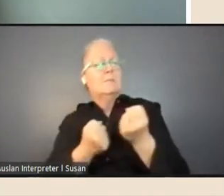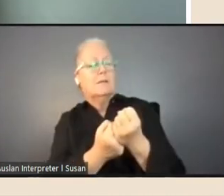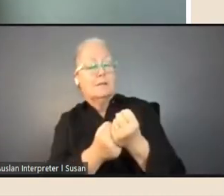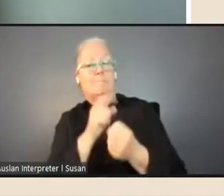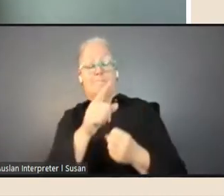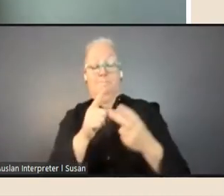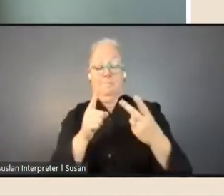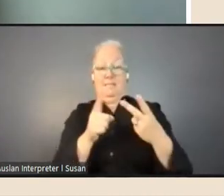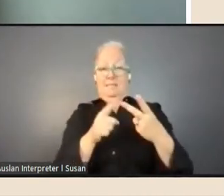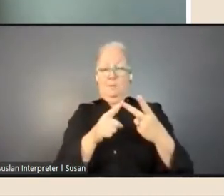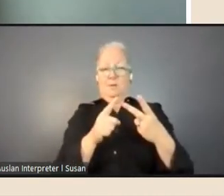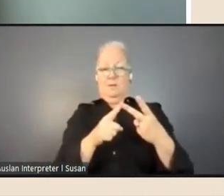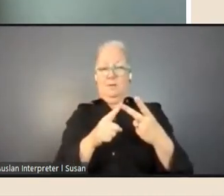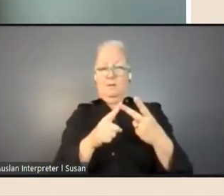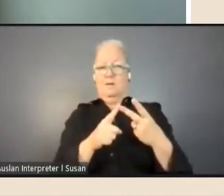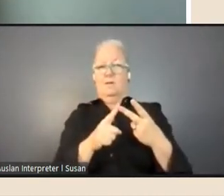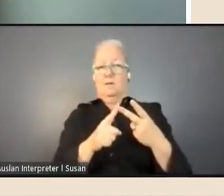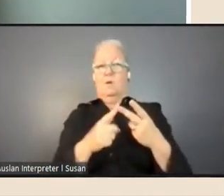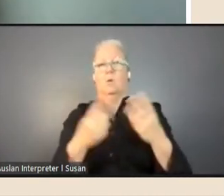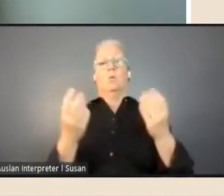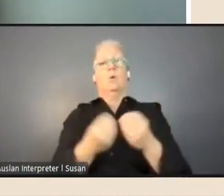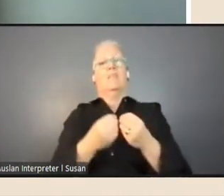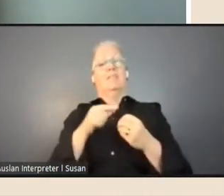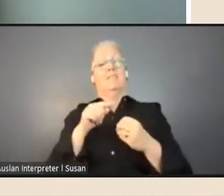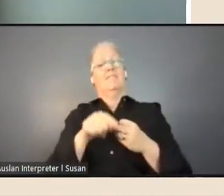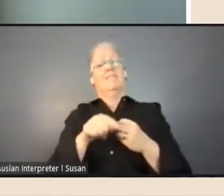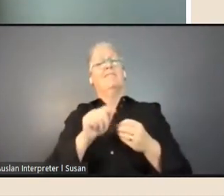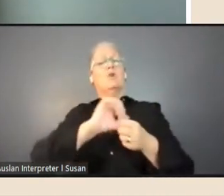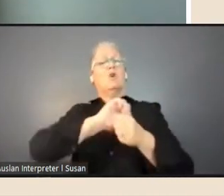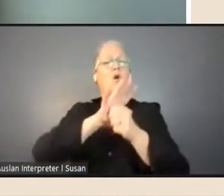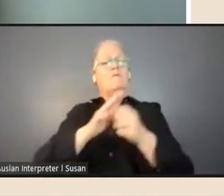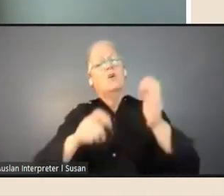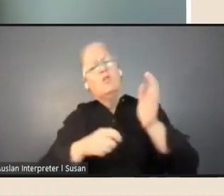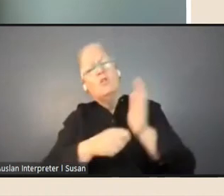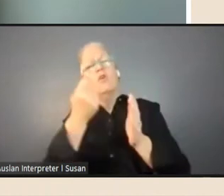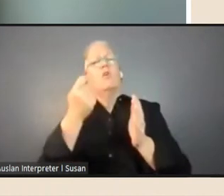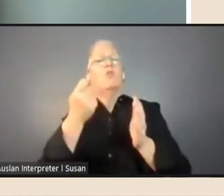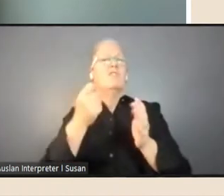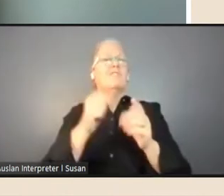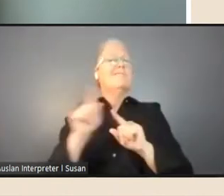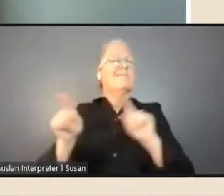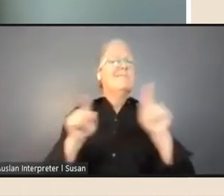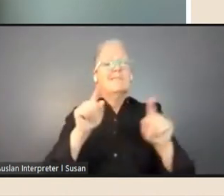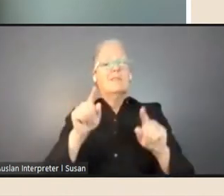we've all discovered in this lockdown period the value of working remotely and working